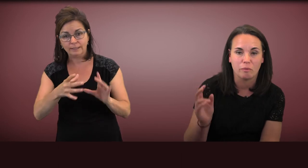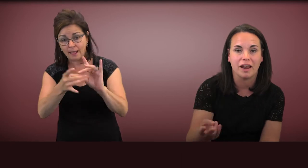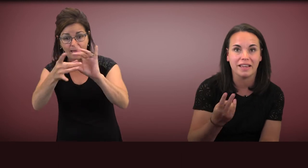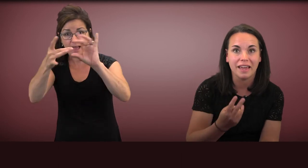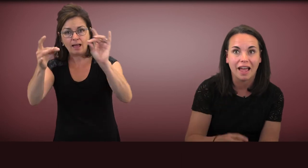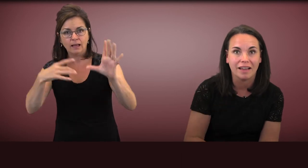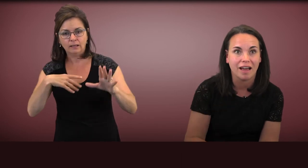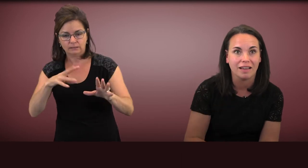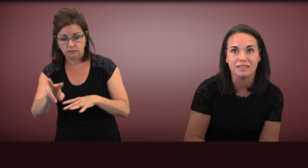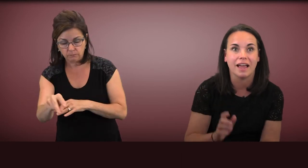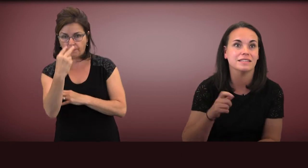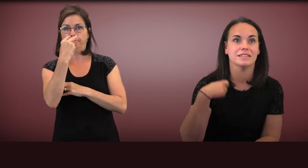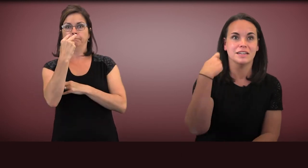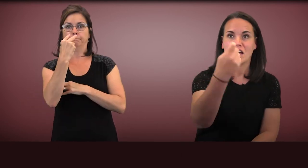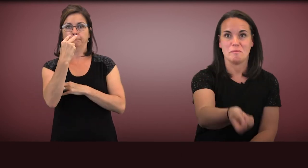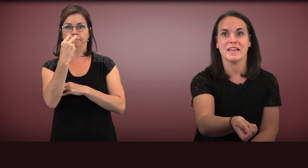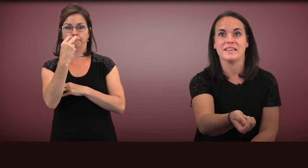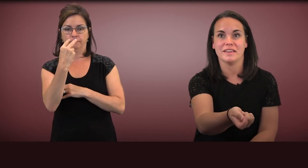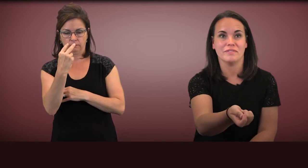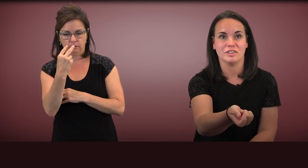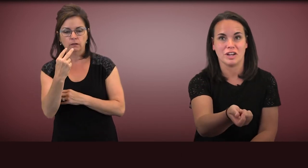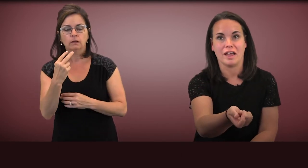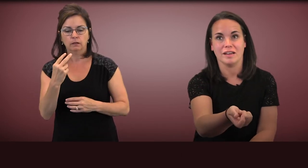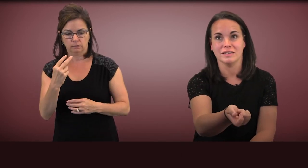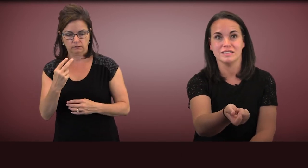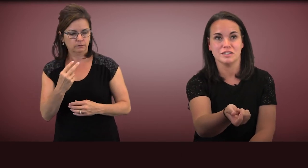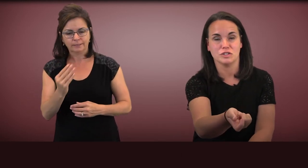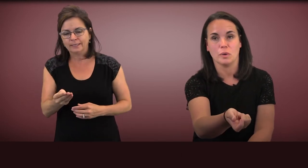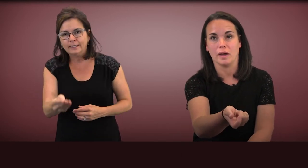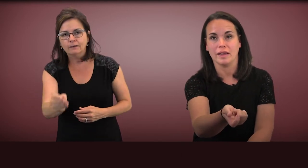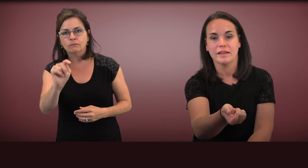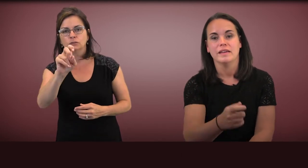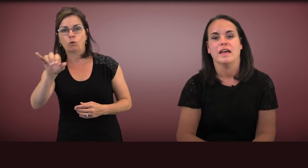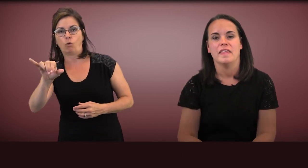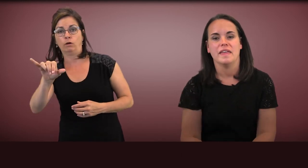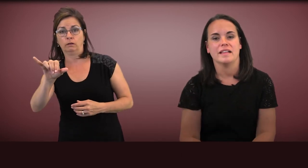and when I get eye contact, I might give the child the toy.